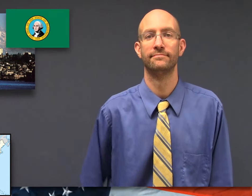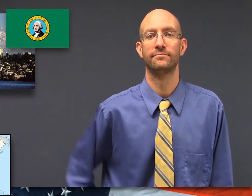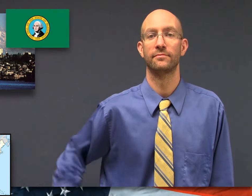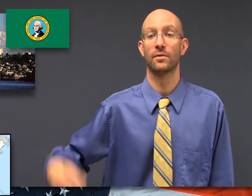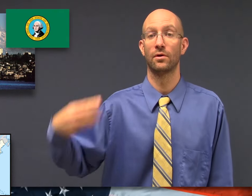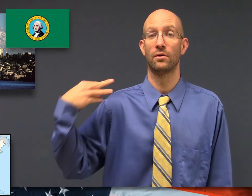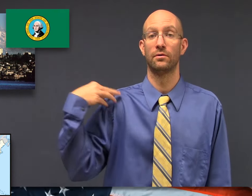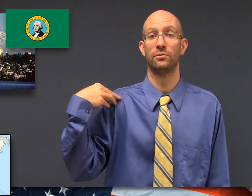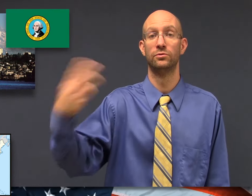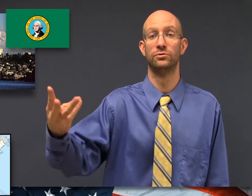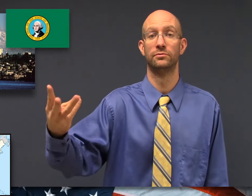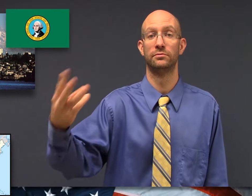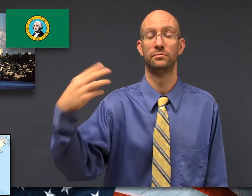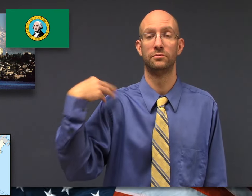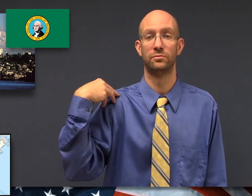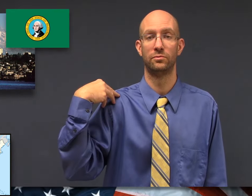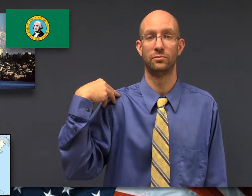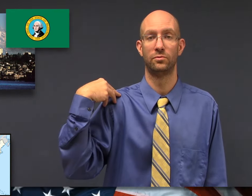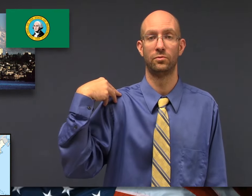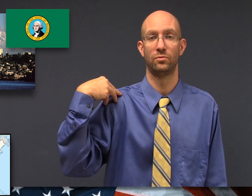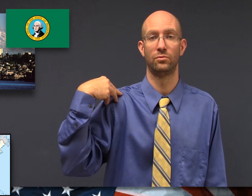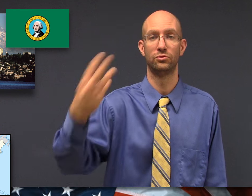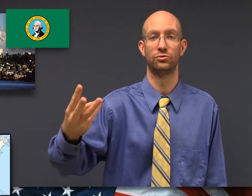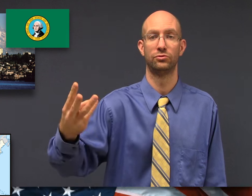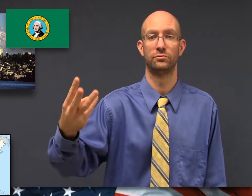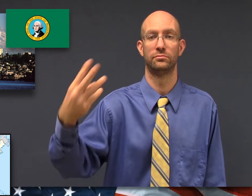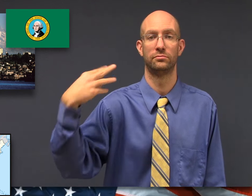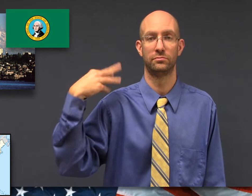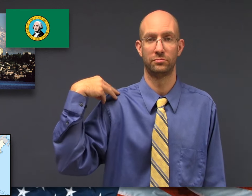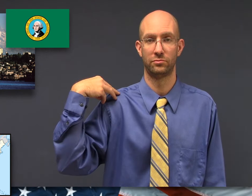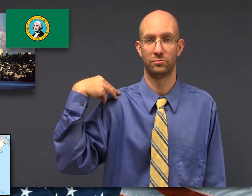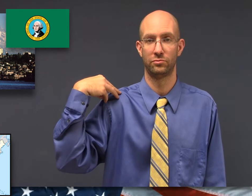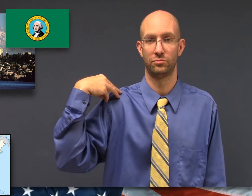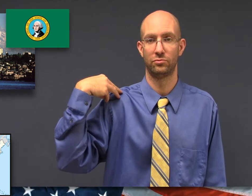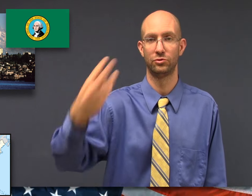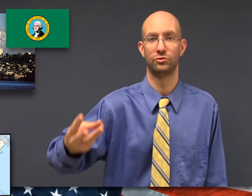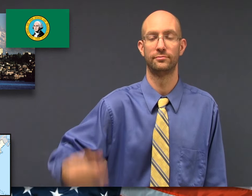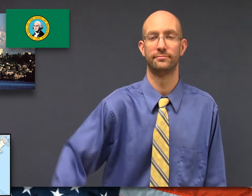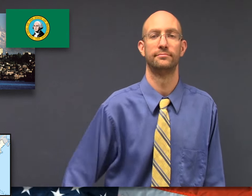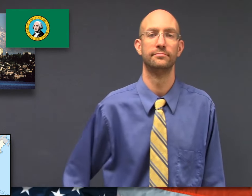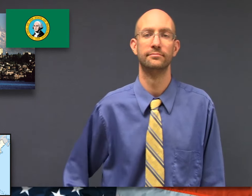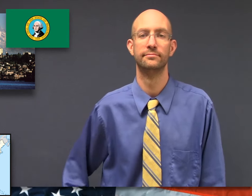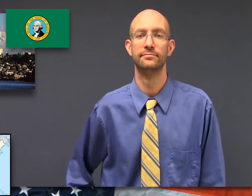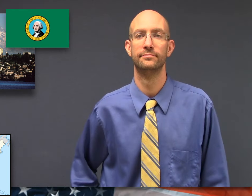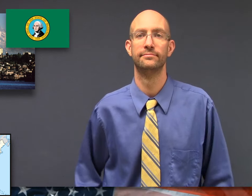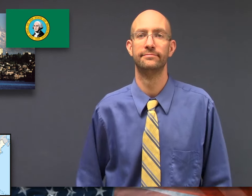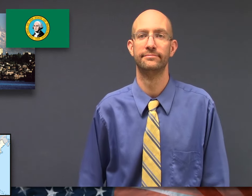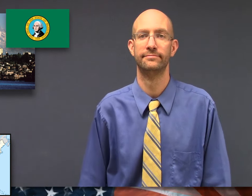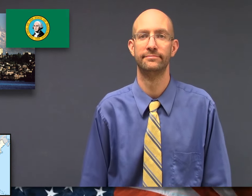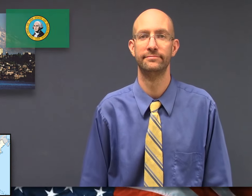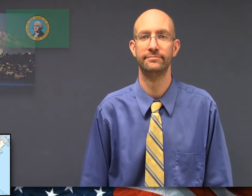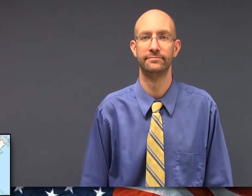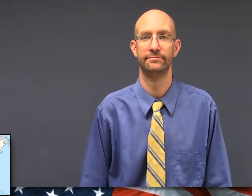Handshape-W from the shoulder to show heritage, history, or generations.